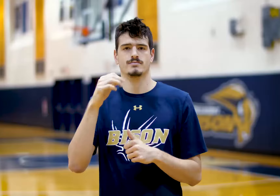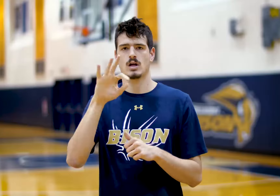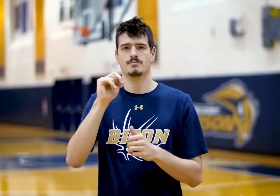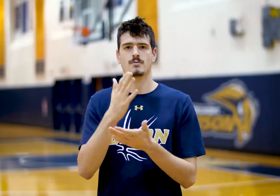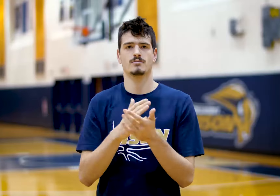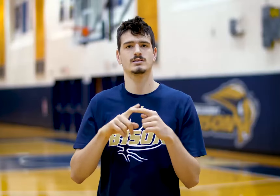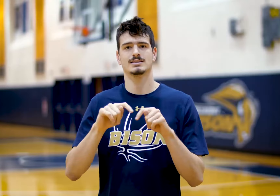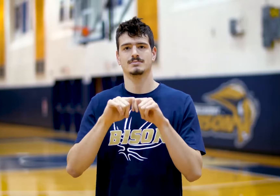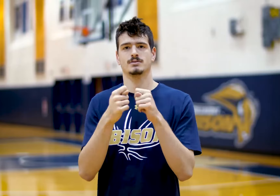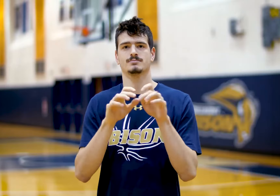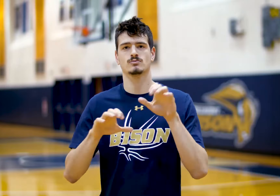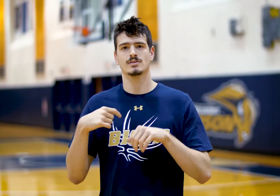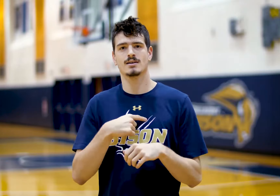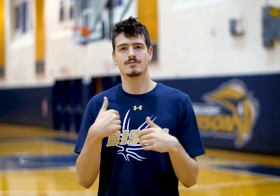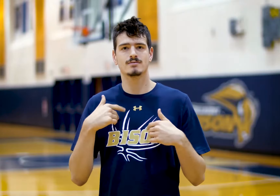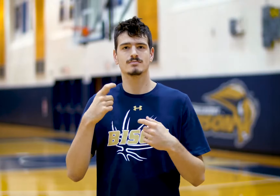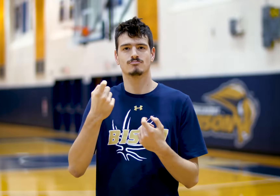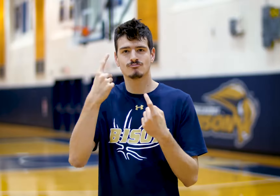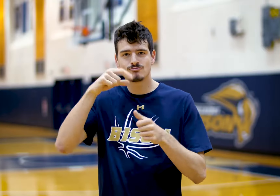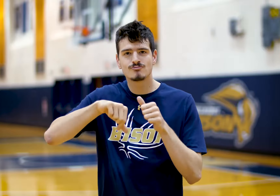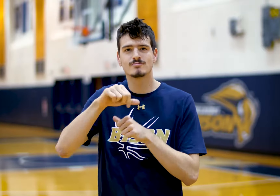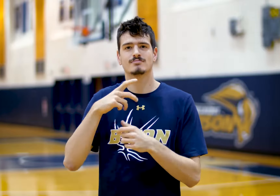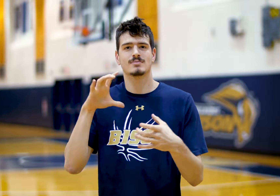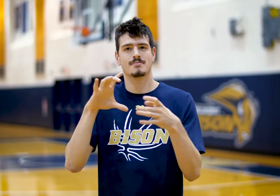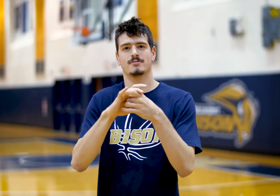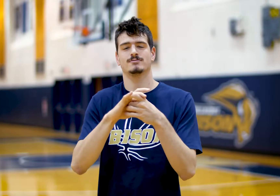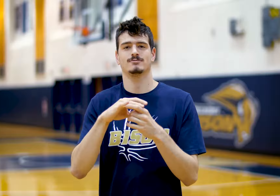The team chemistry we have is really fun. We truly understand each other and have a strong bond together.